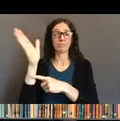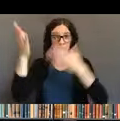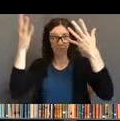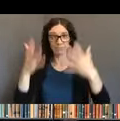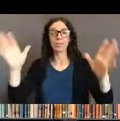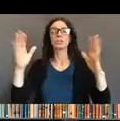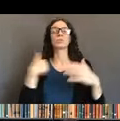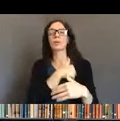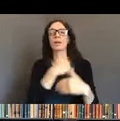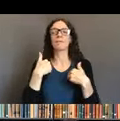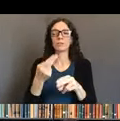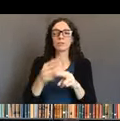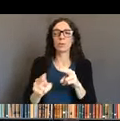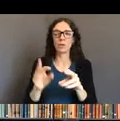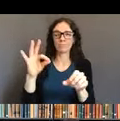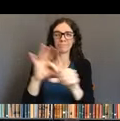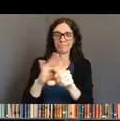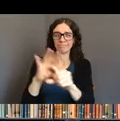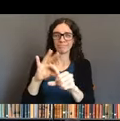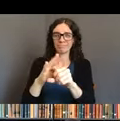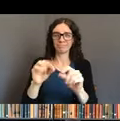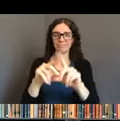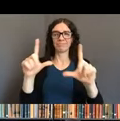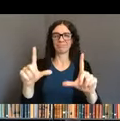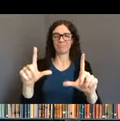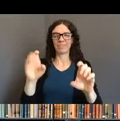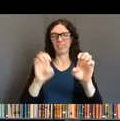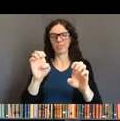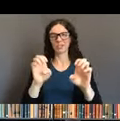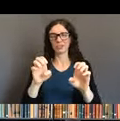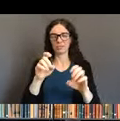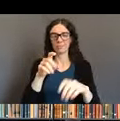So anyway, great to have you all here, and let's move on to our session.